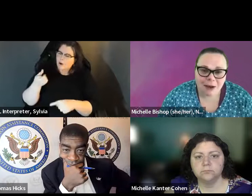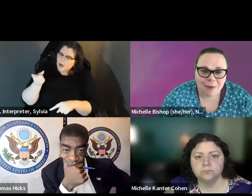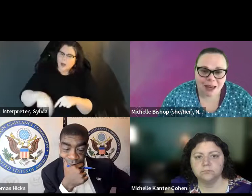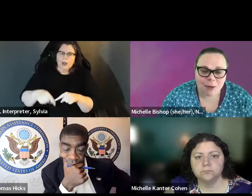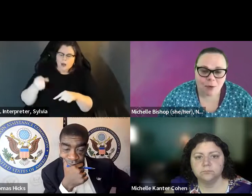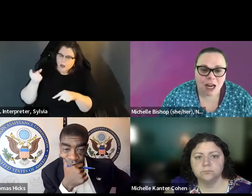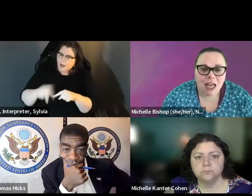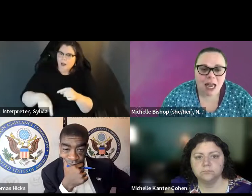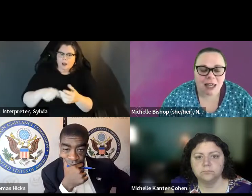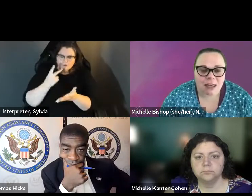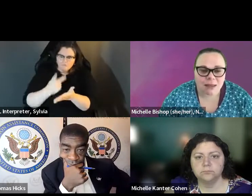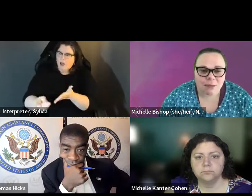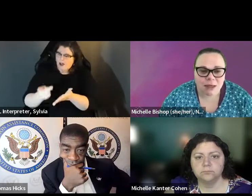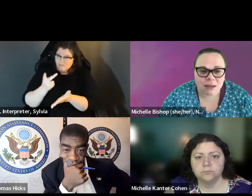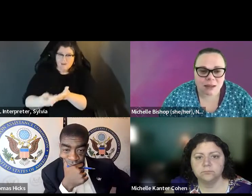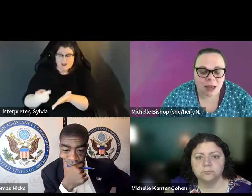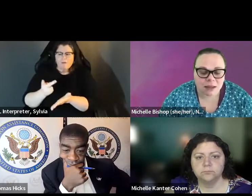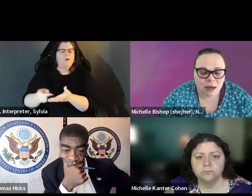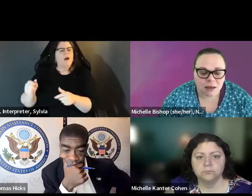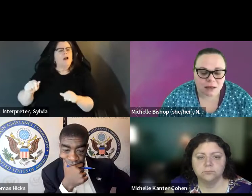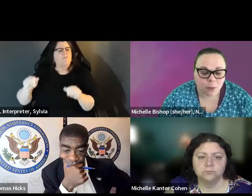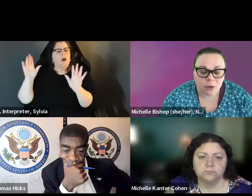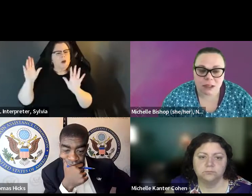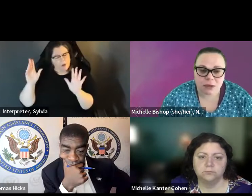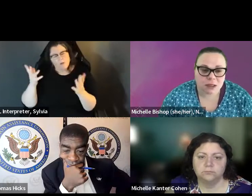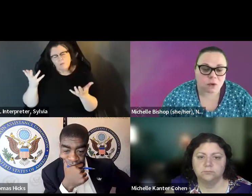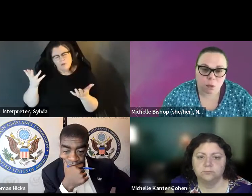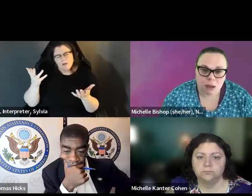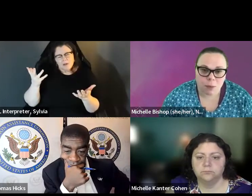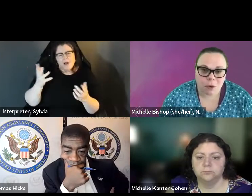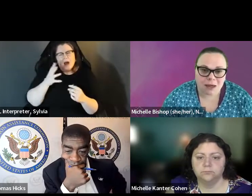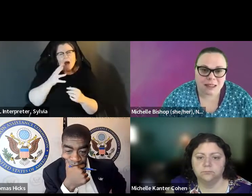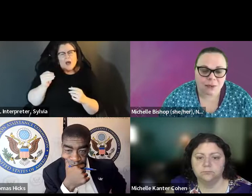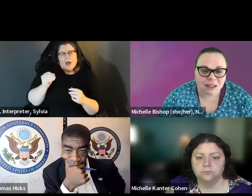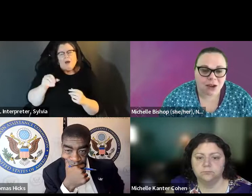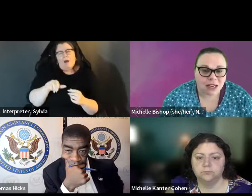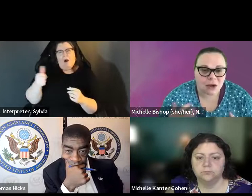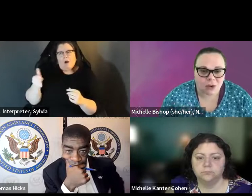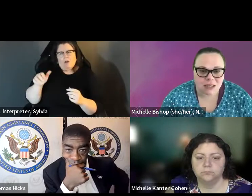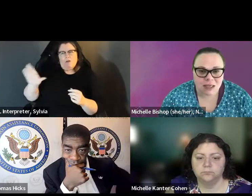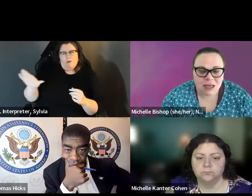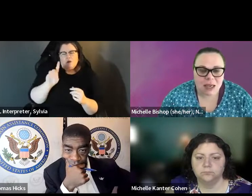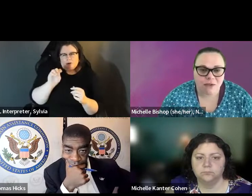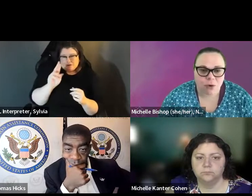unable or people who have attempted to cast their But we've put up such a great number of barriers to that participation that there are people who are trying to cast their bouts and are unable or people who have attempted to cast their balance unsuccessfully so many times they they made me didn't come back anymore. ballots unsuccessfully so many times they maybe didn't come